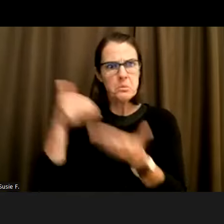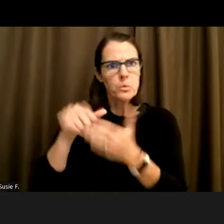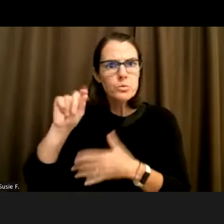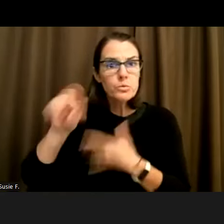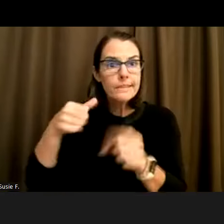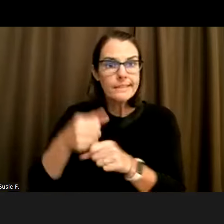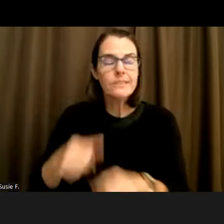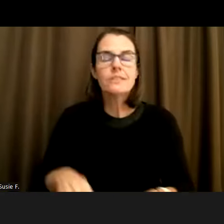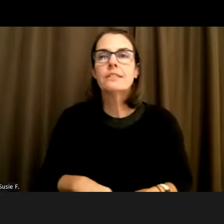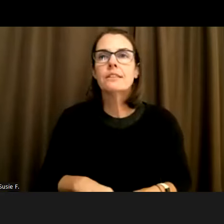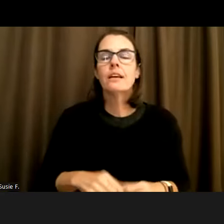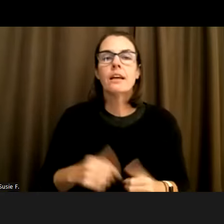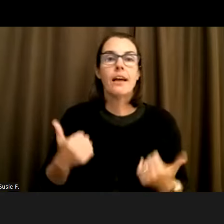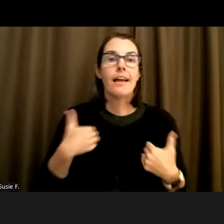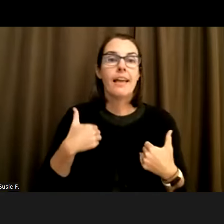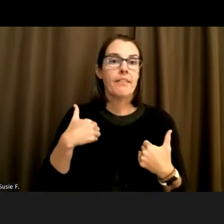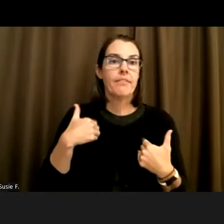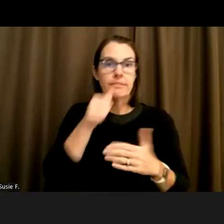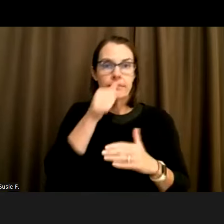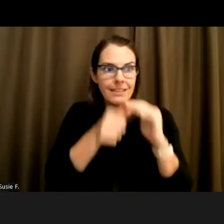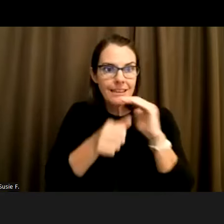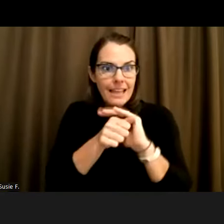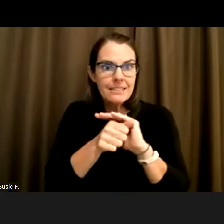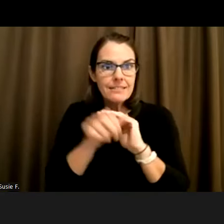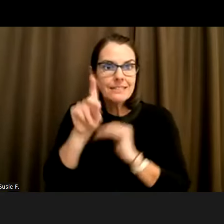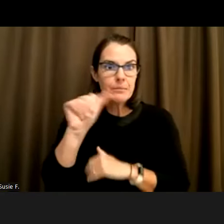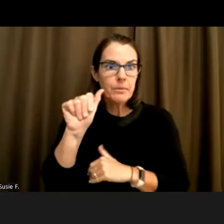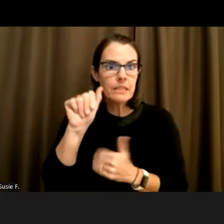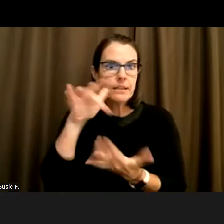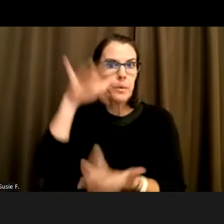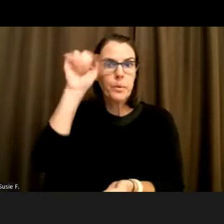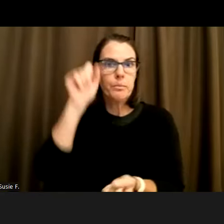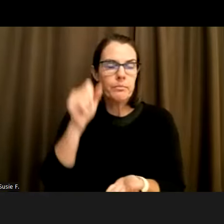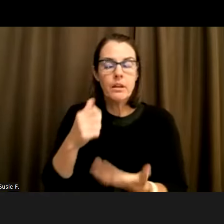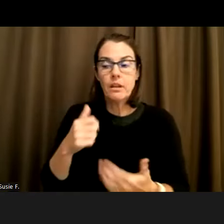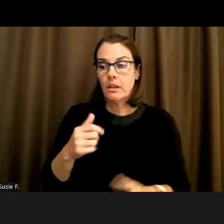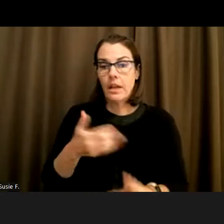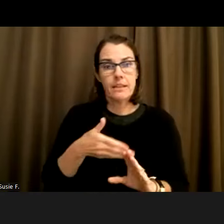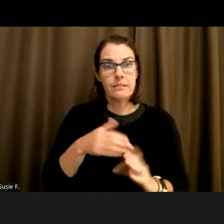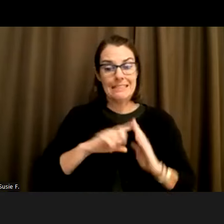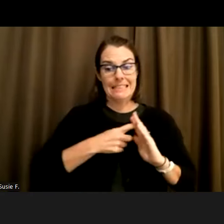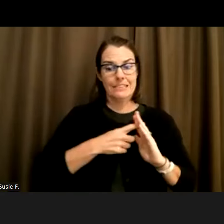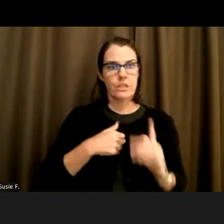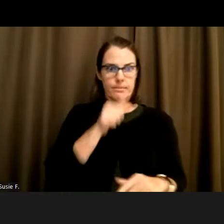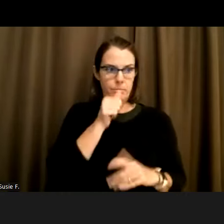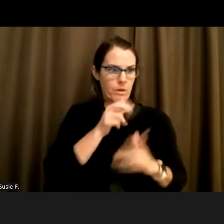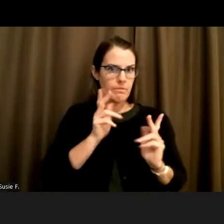a hidden physical disability and initially. I'm a very private person, so I don't, you know, necessarily identify outwardly